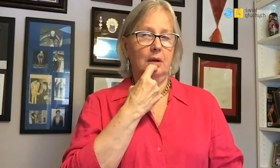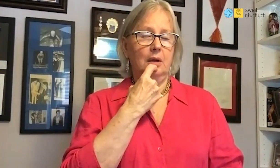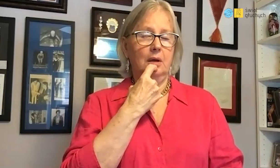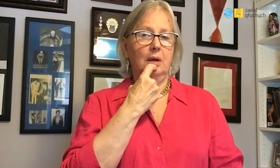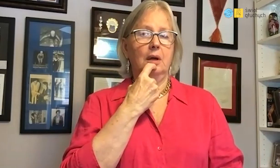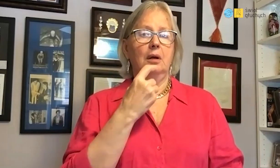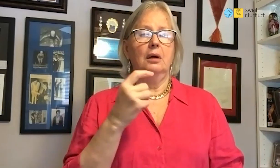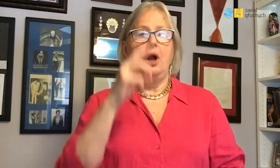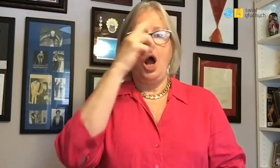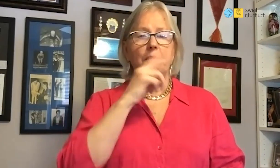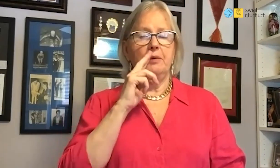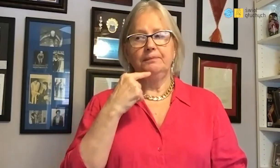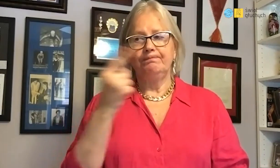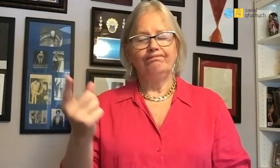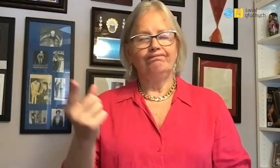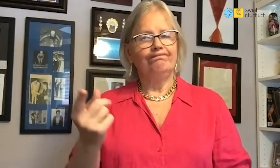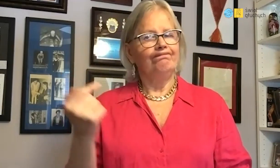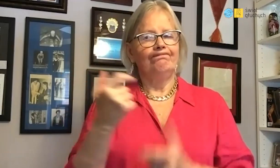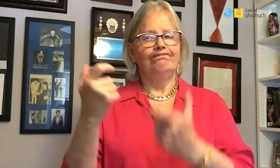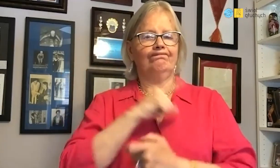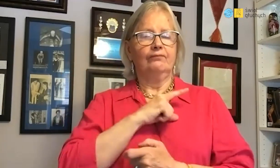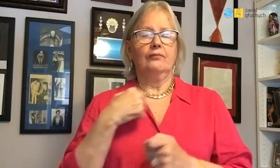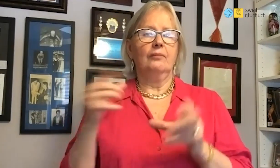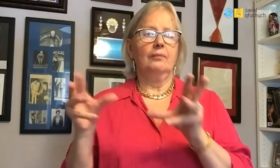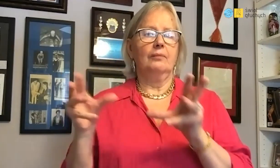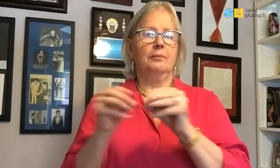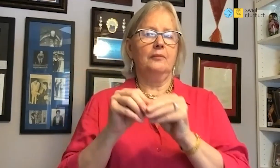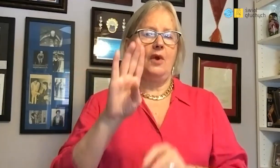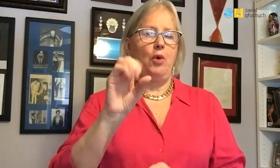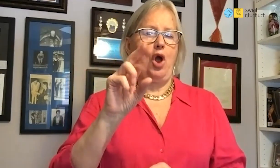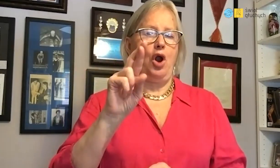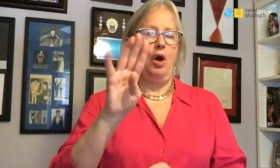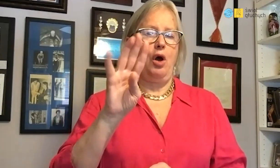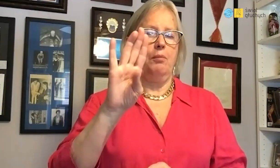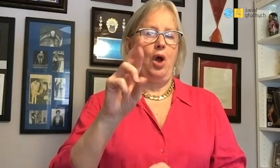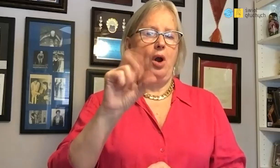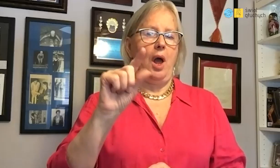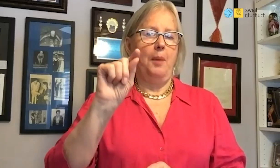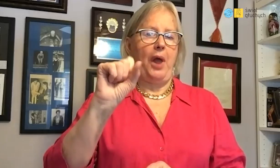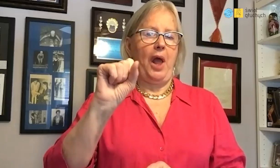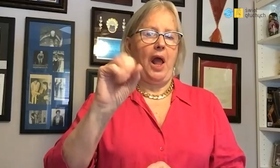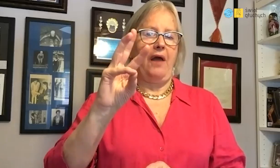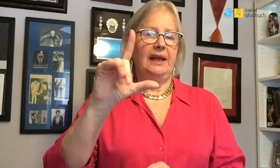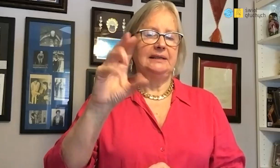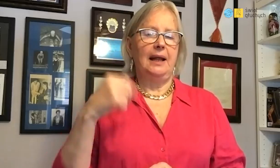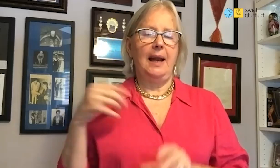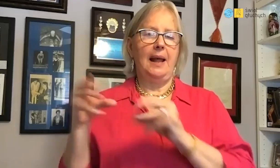my parents entrusted protection to me Barbara Pawlicka, older than me,